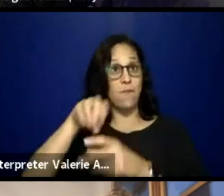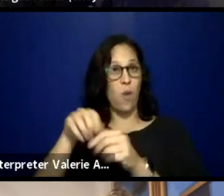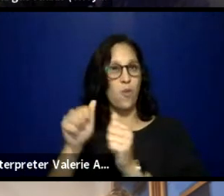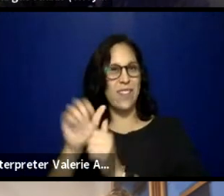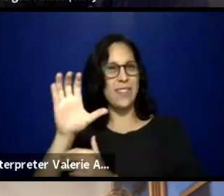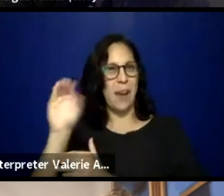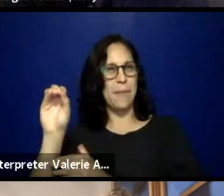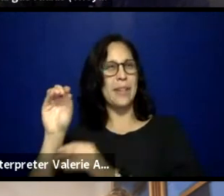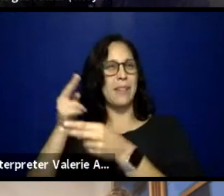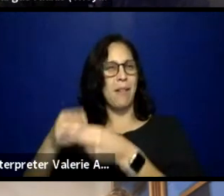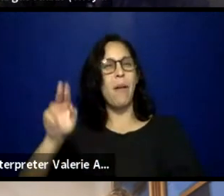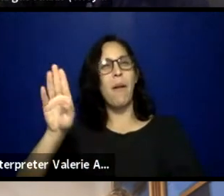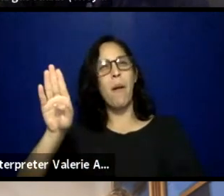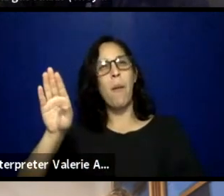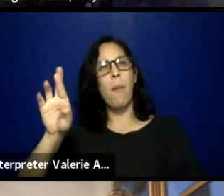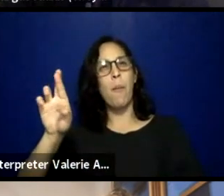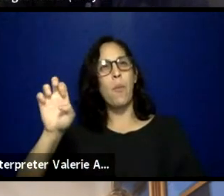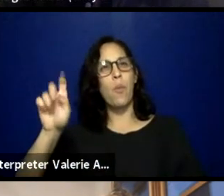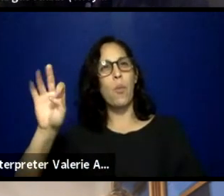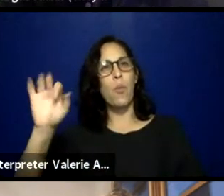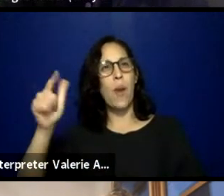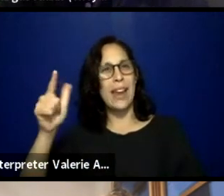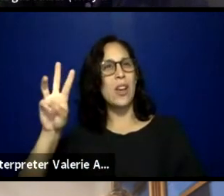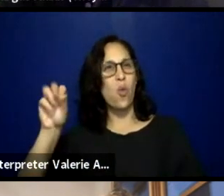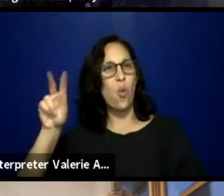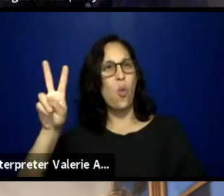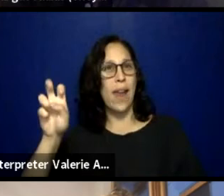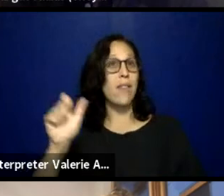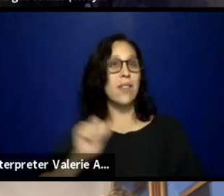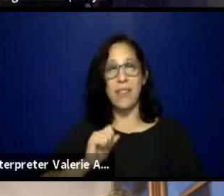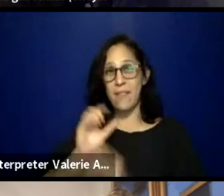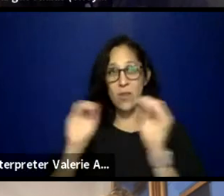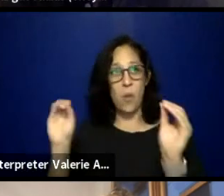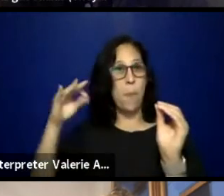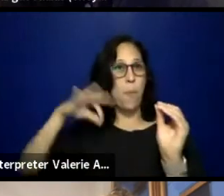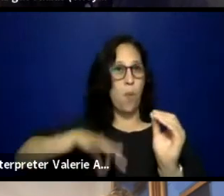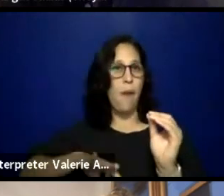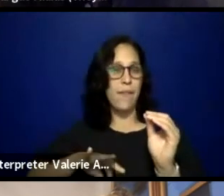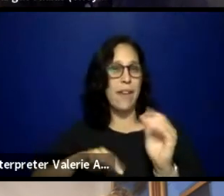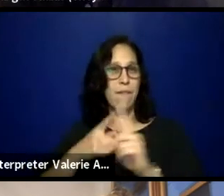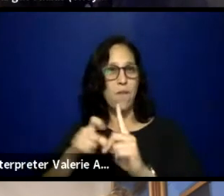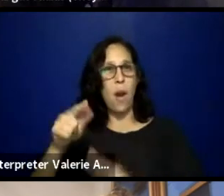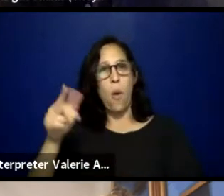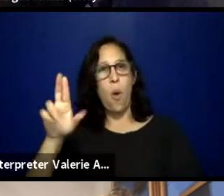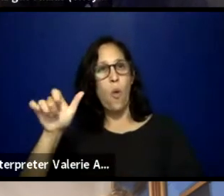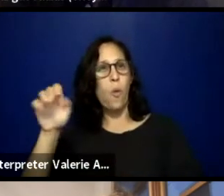We are a non-profit theater company that's based out on Guam. I'm not currently on Guam right now,